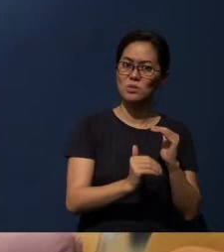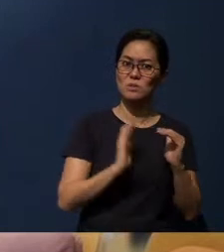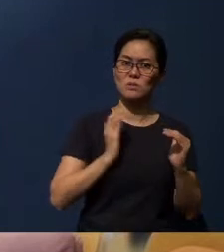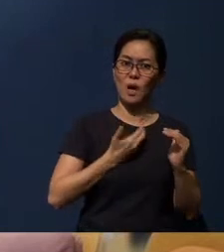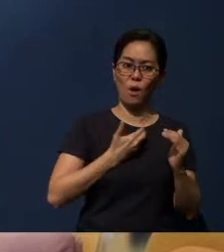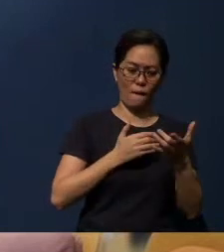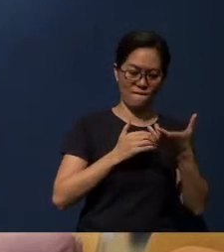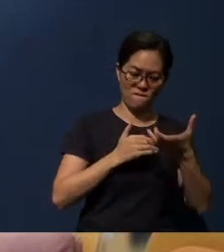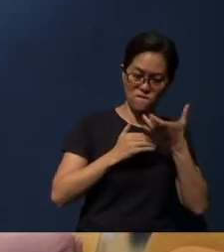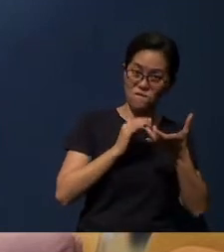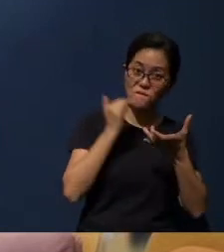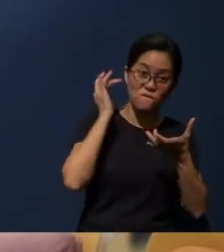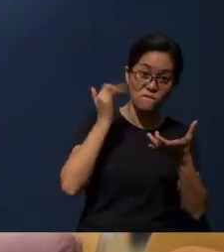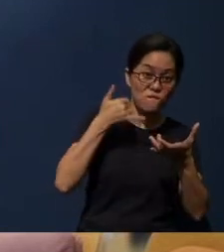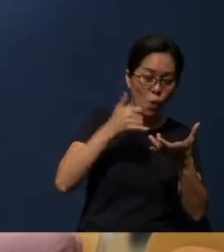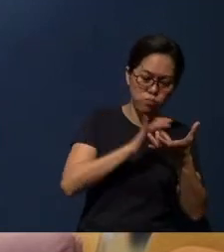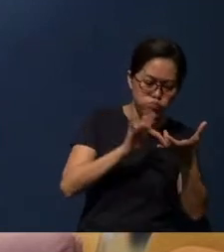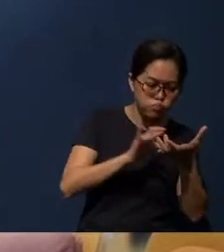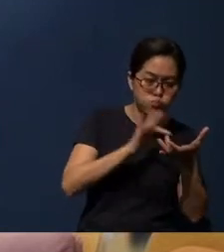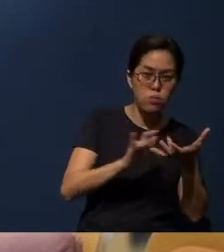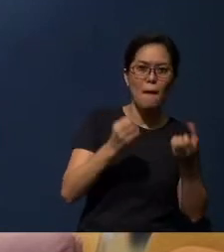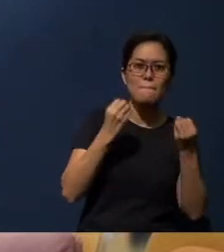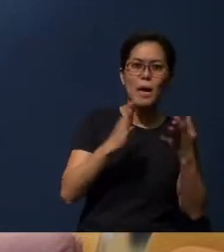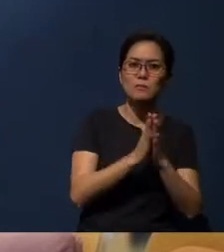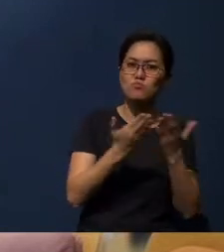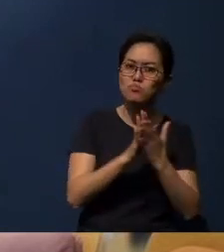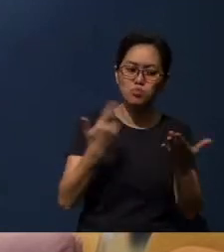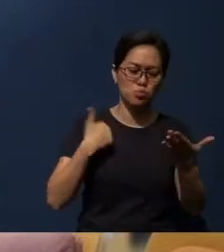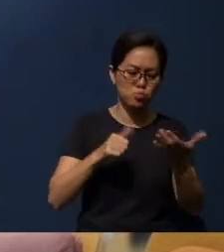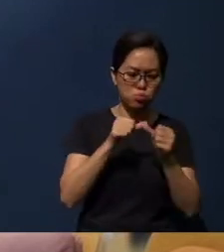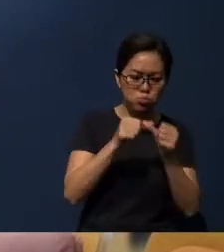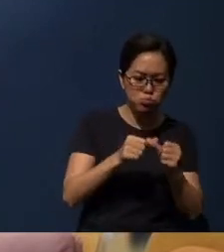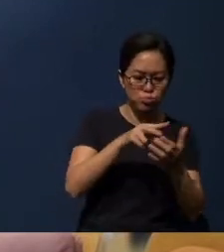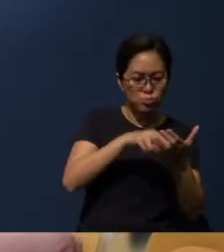there’s so many books that we can continue to read the Bible,